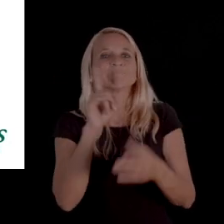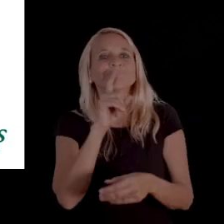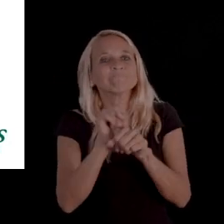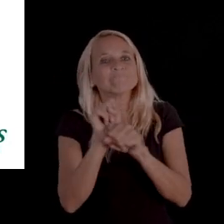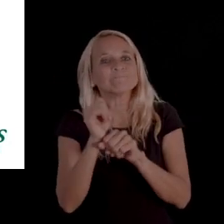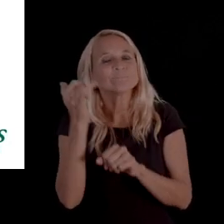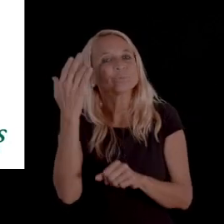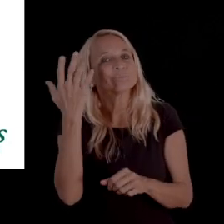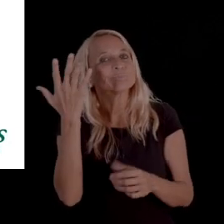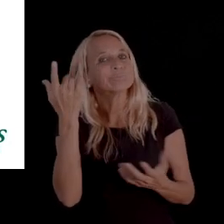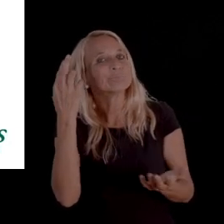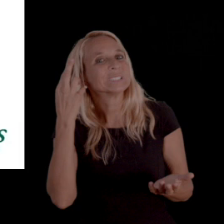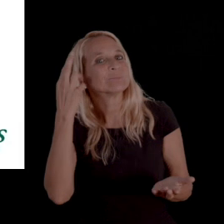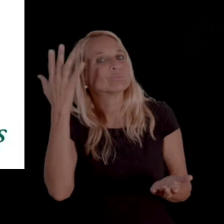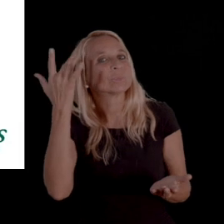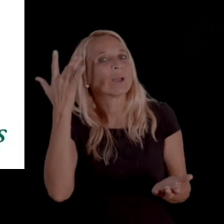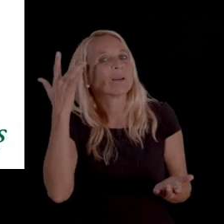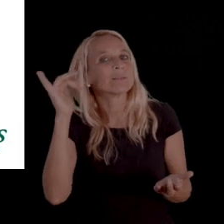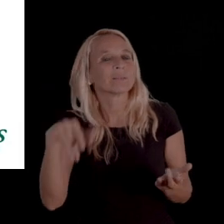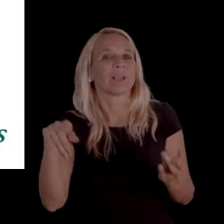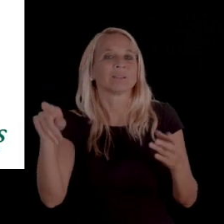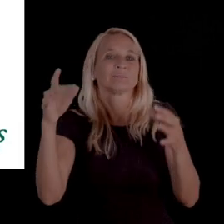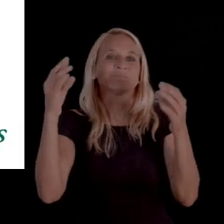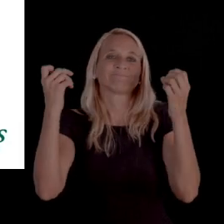that's their actual rationale that they gave this client